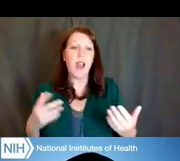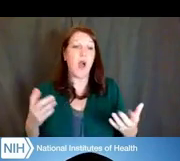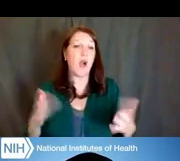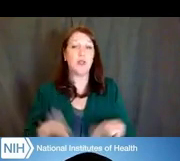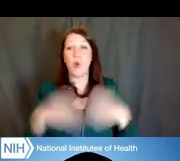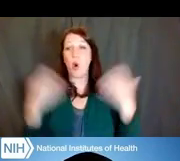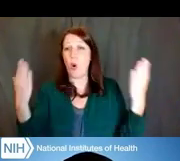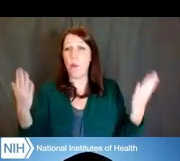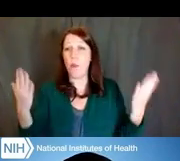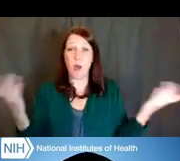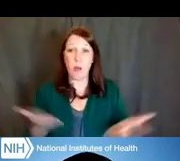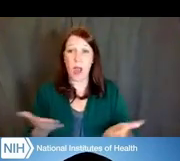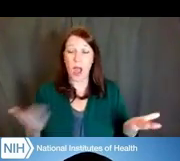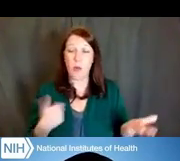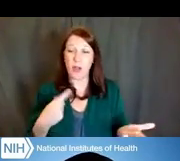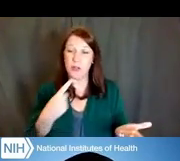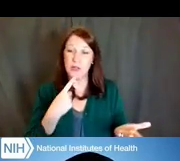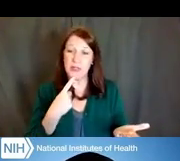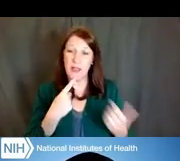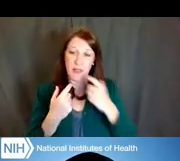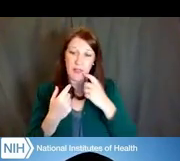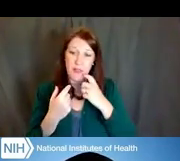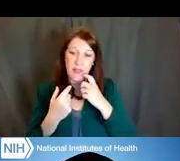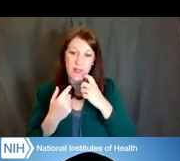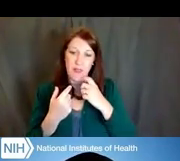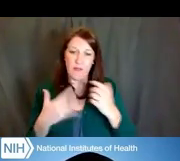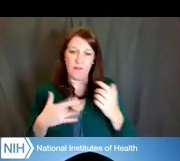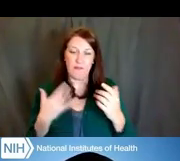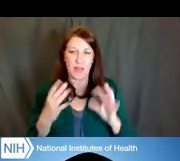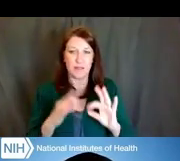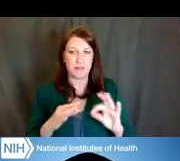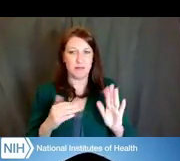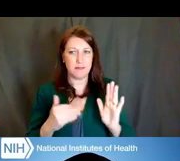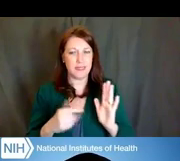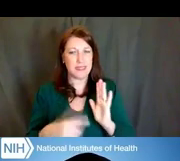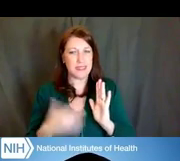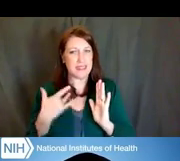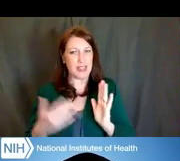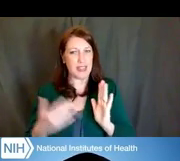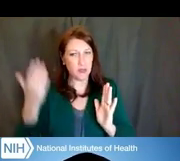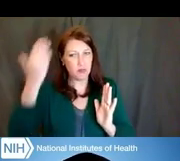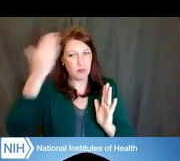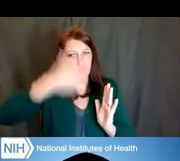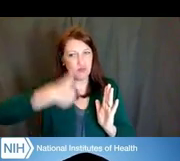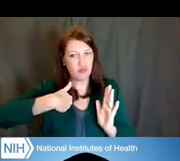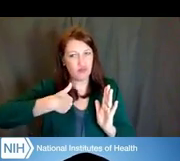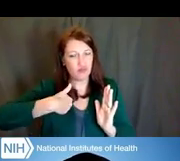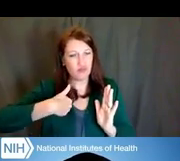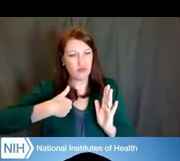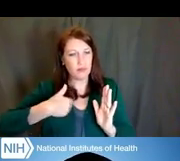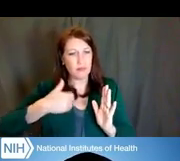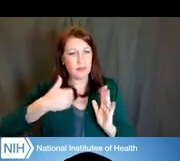by talking about something that we feel is an often overlooked step to being successfully mentored --